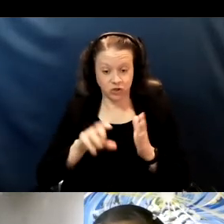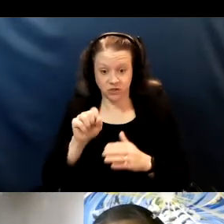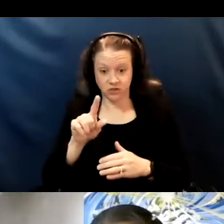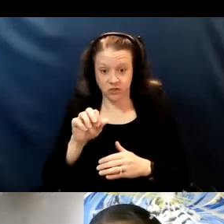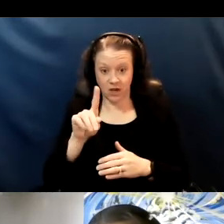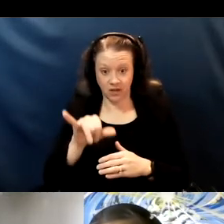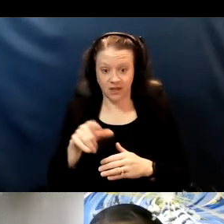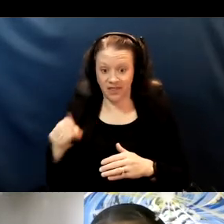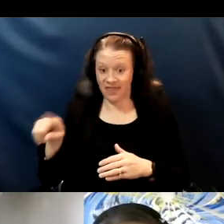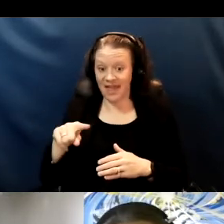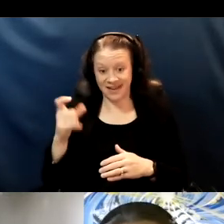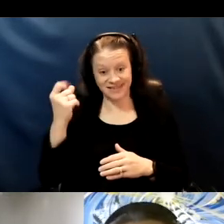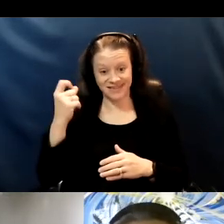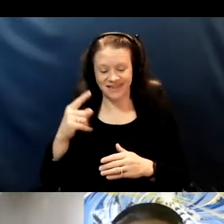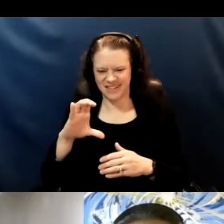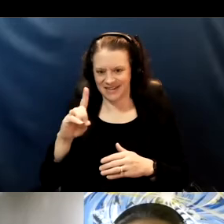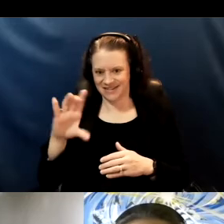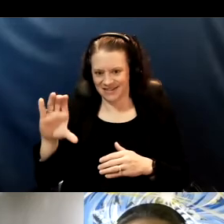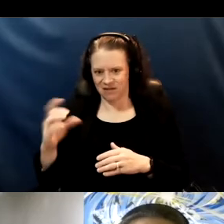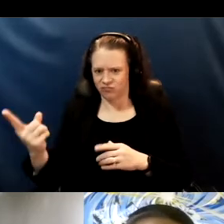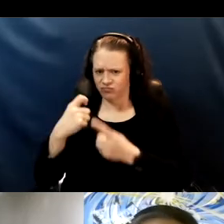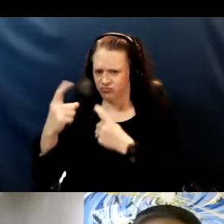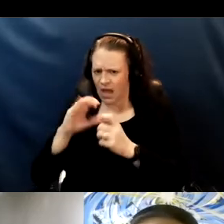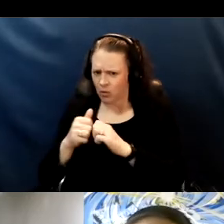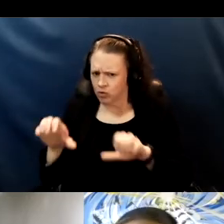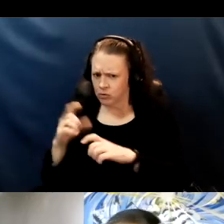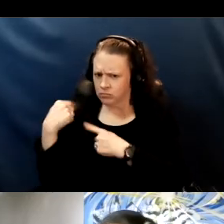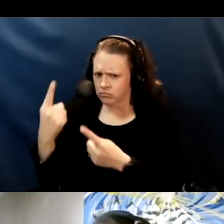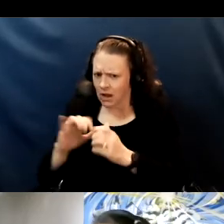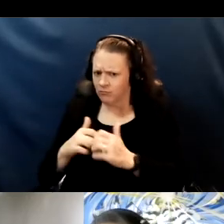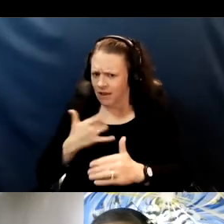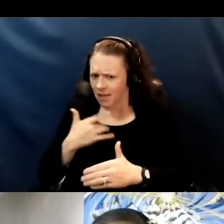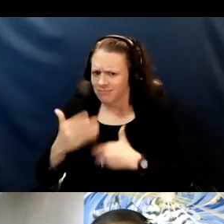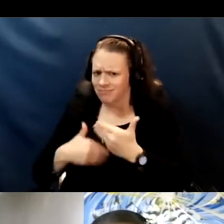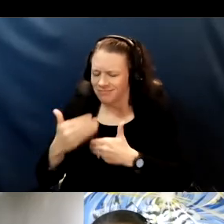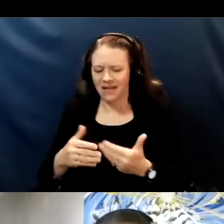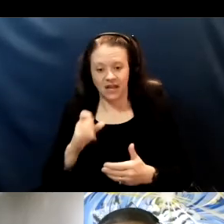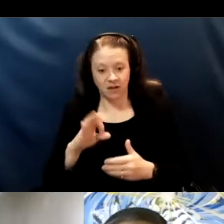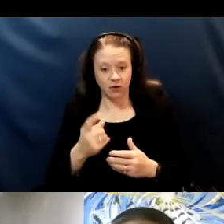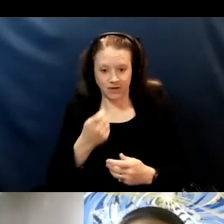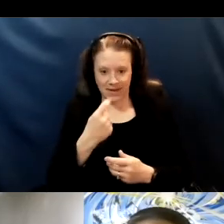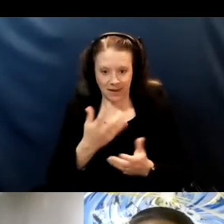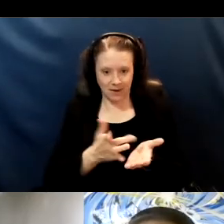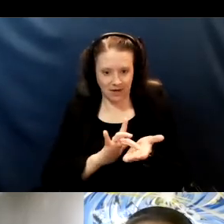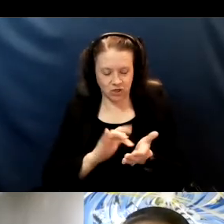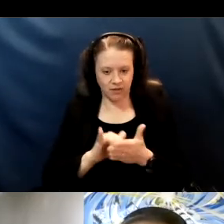and wants to know how I'm doing. If you're taking medications that suppress your immune system you might wanna talk to your doctor